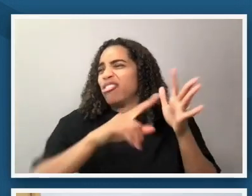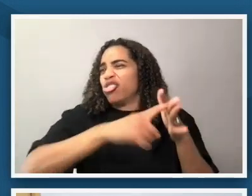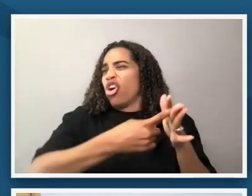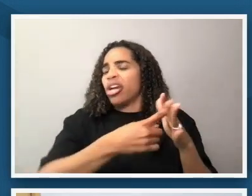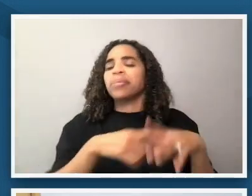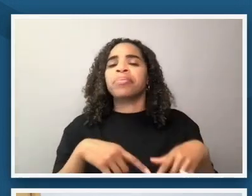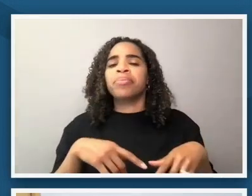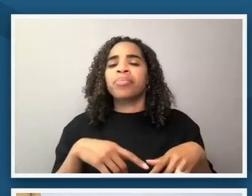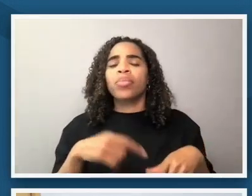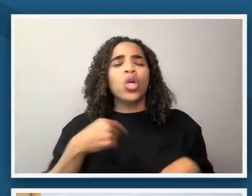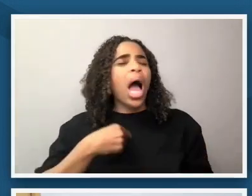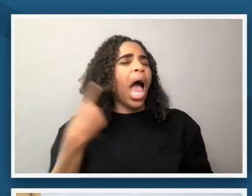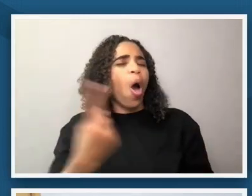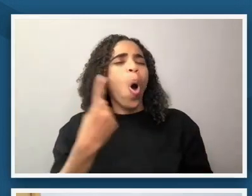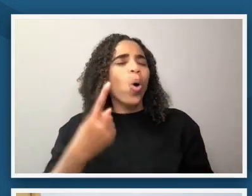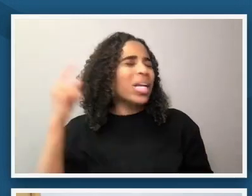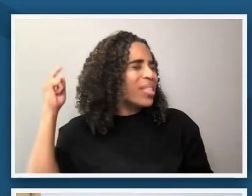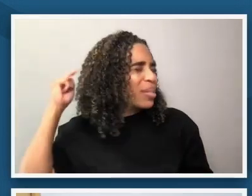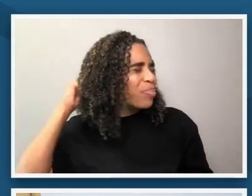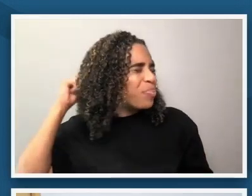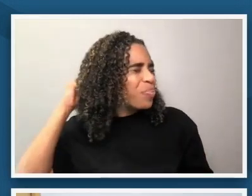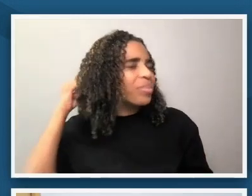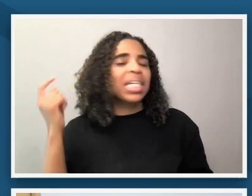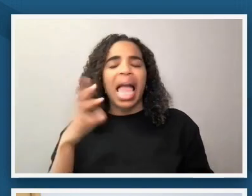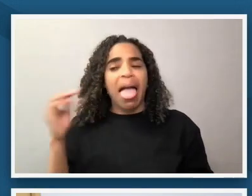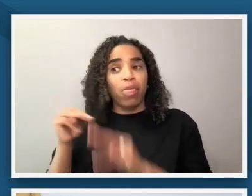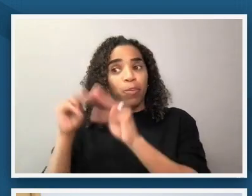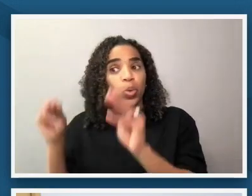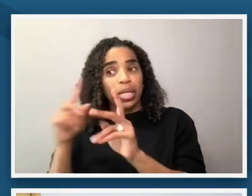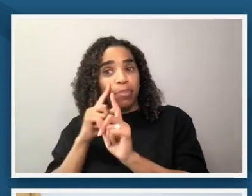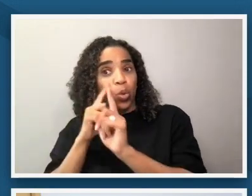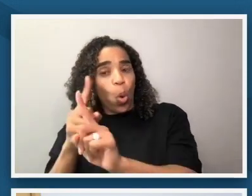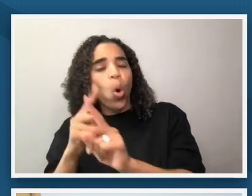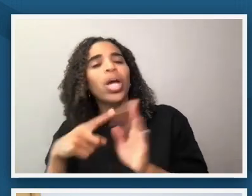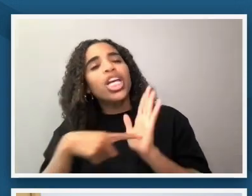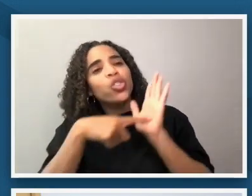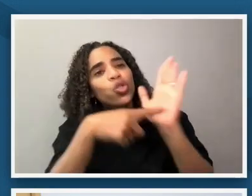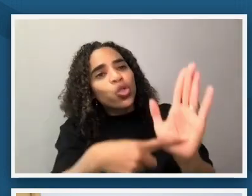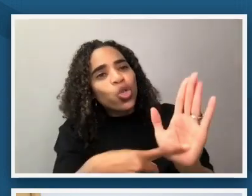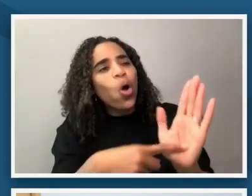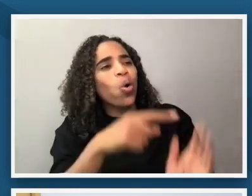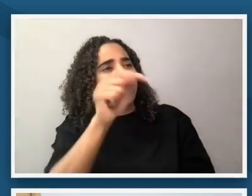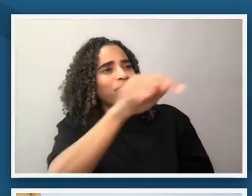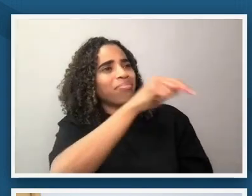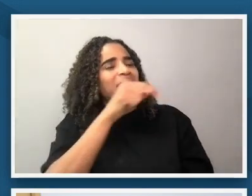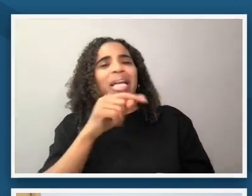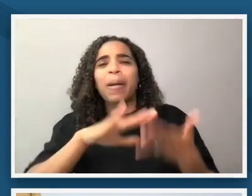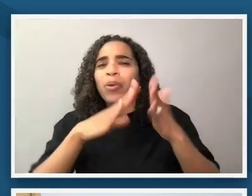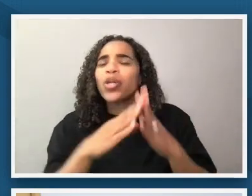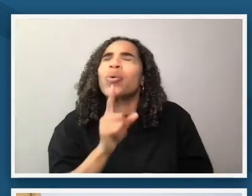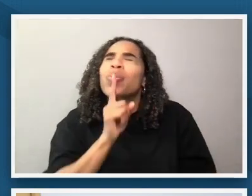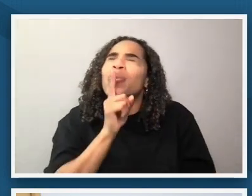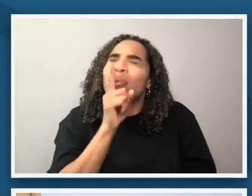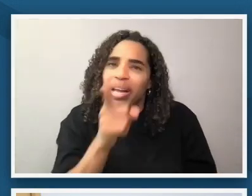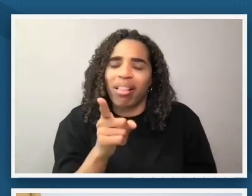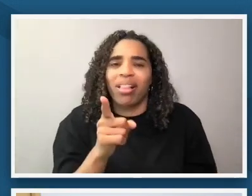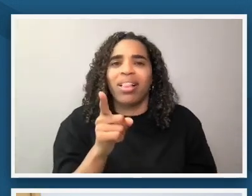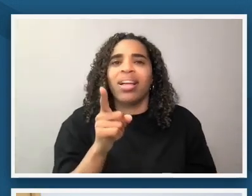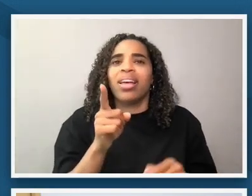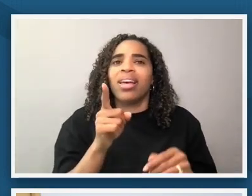mine and from our museum to provide that humanity and to provide a more well-rounded picture of what the black